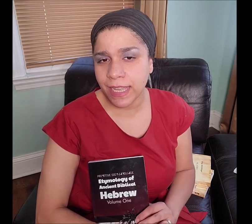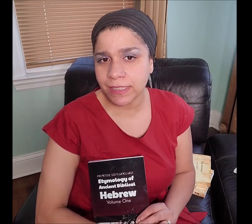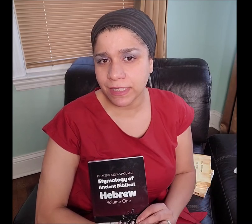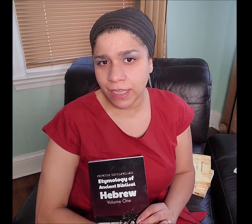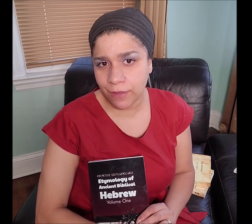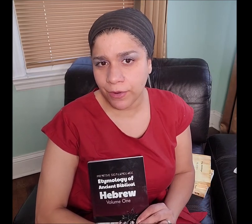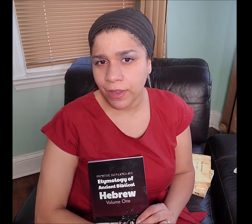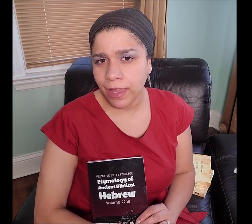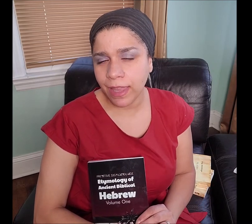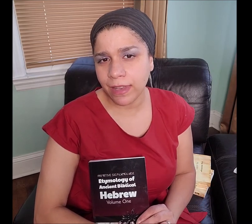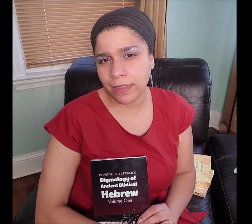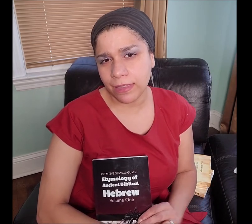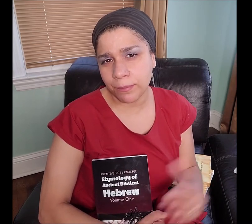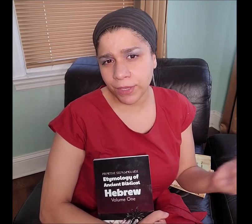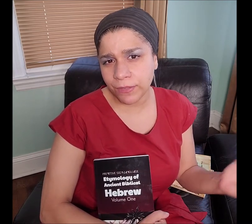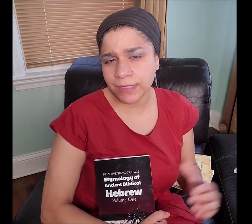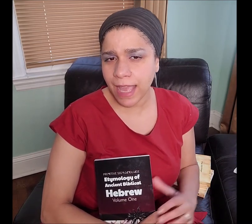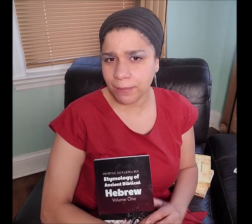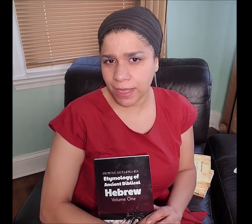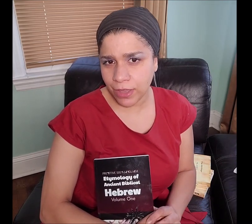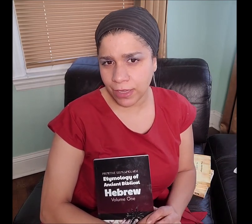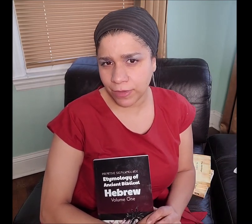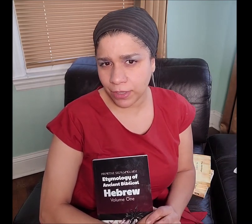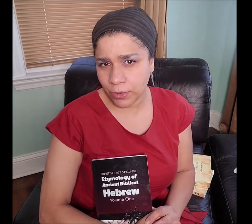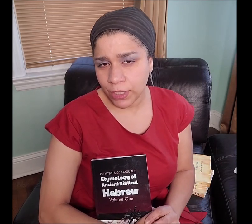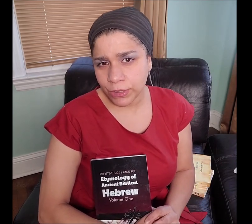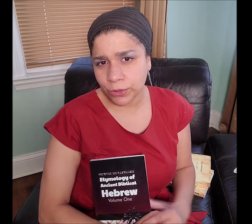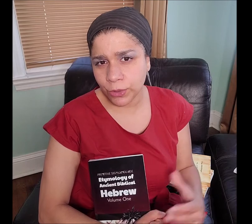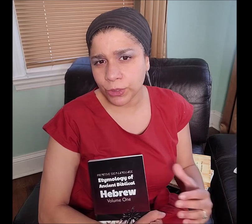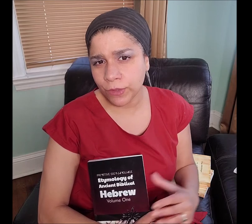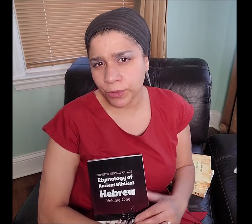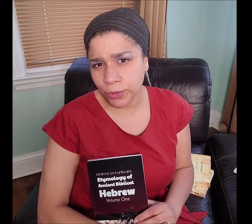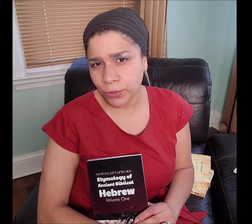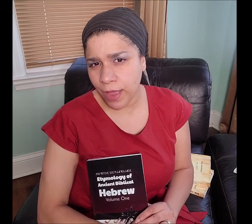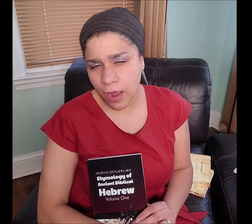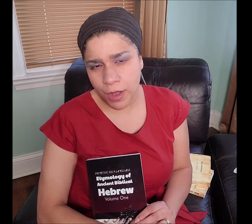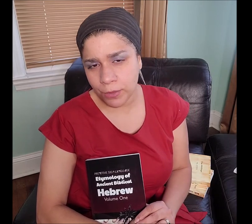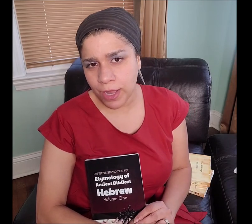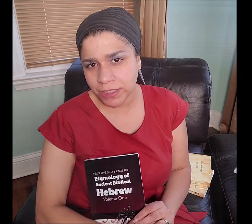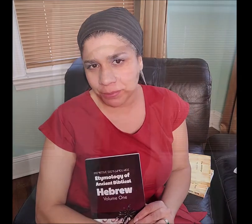I didn't cover in the previous "I am Itharey" a video, so those of you who've already watched it,